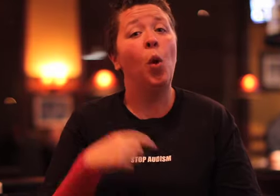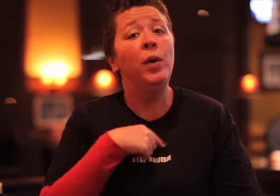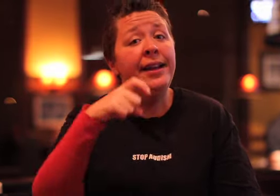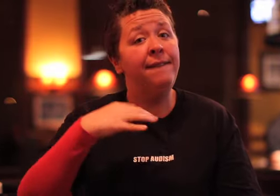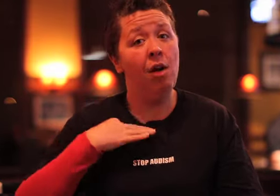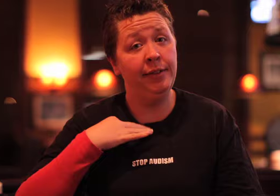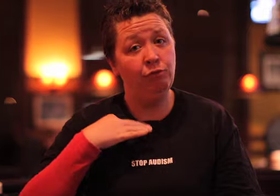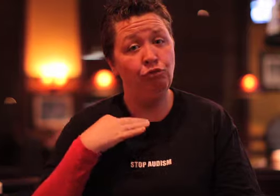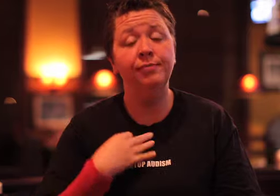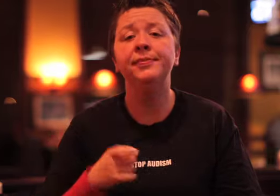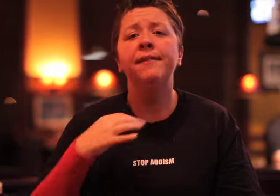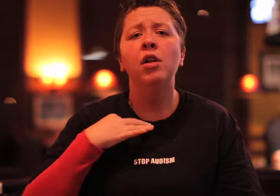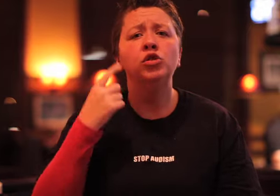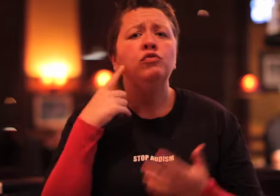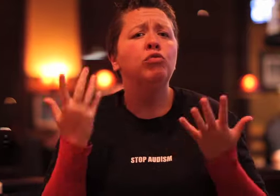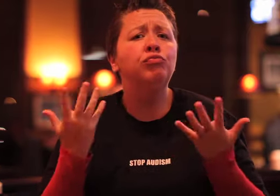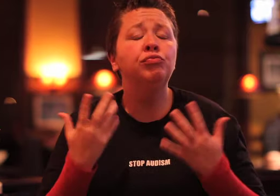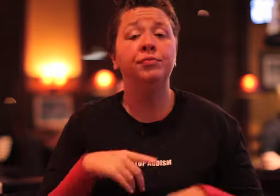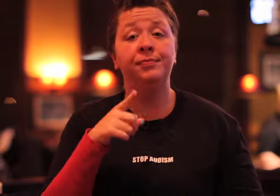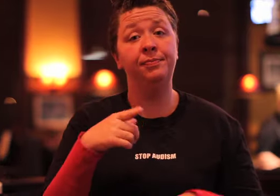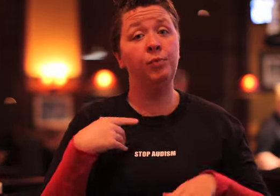We need a lot of volunteers to help out with the event.